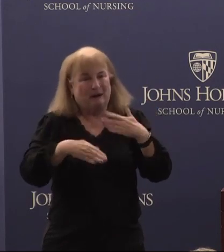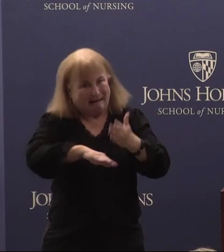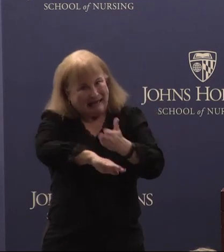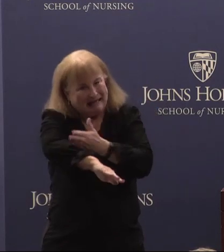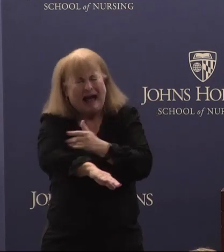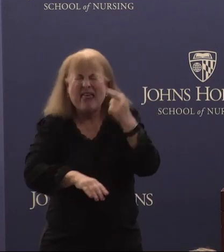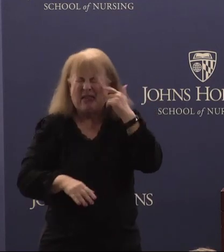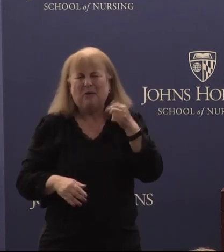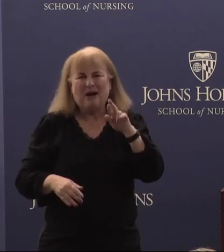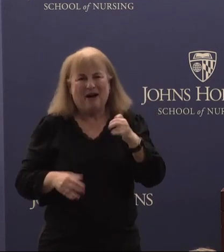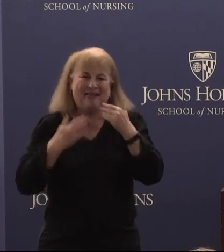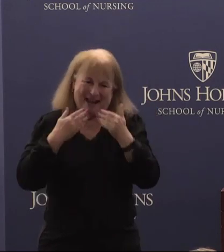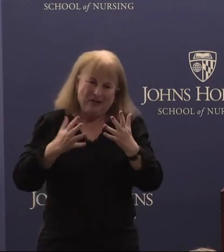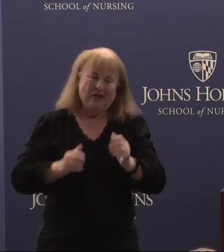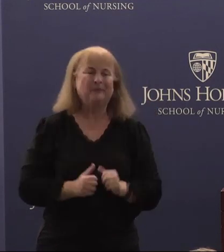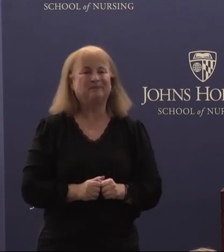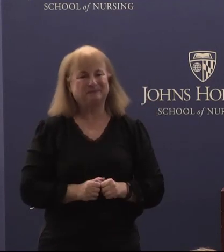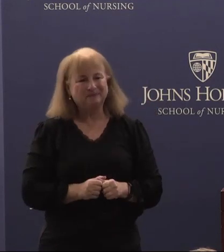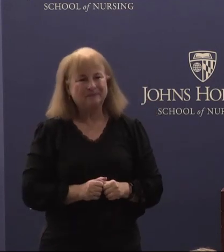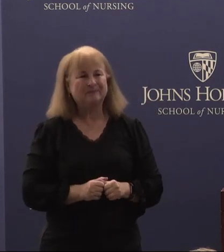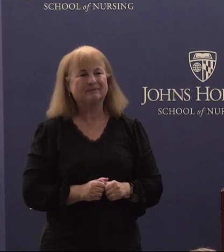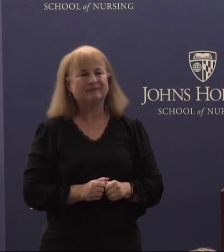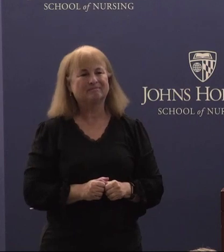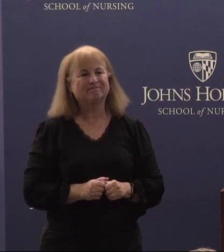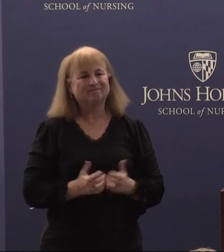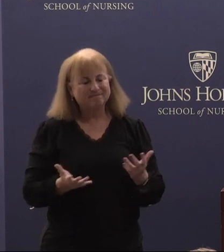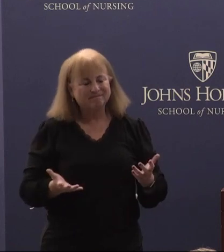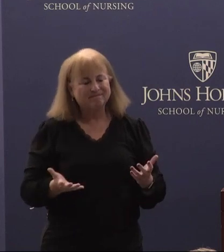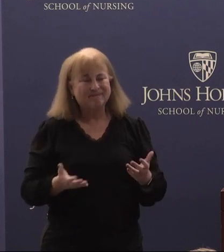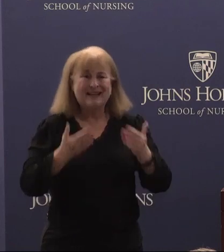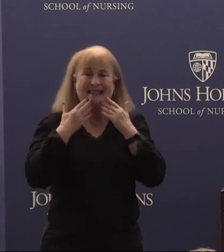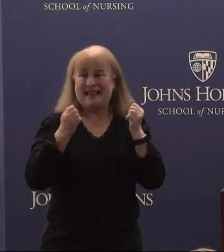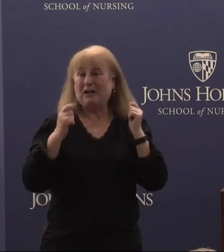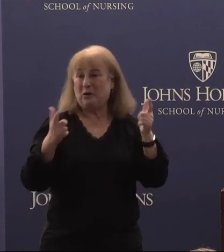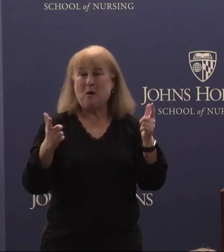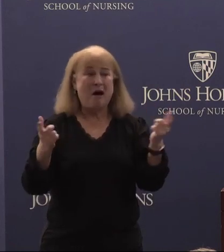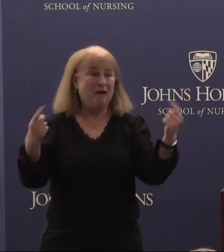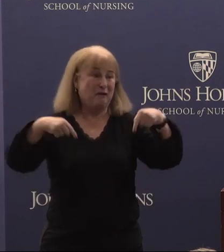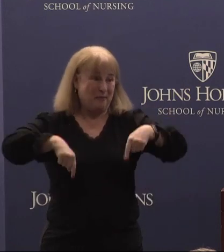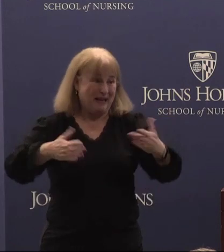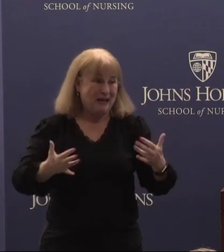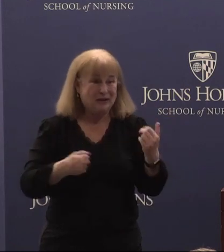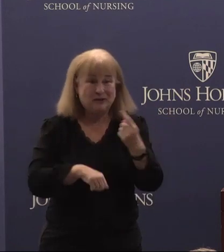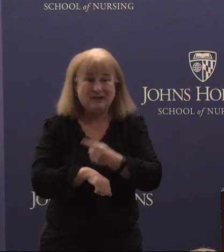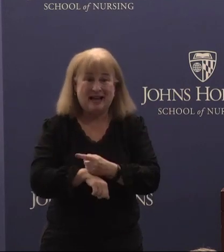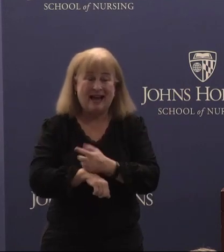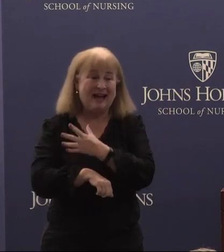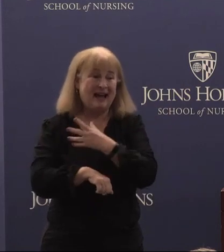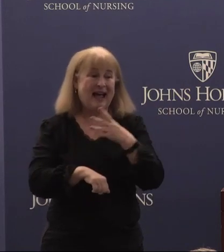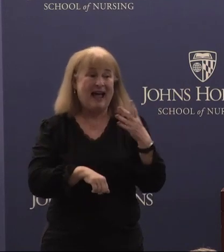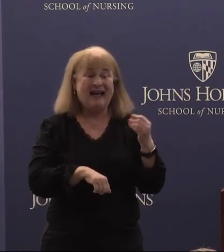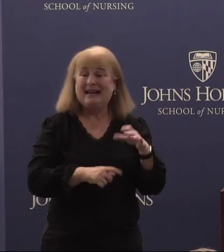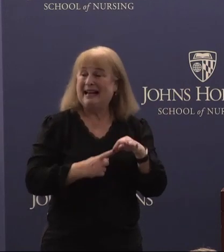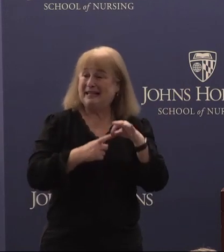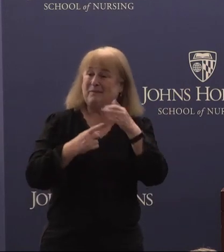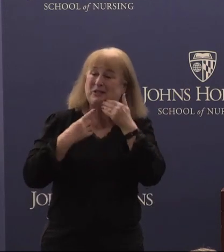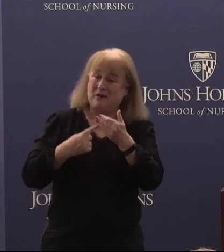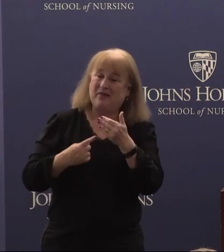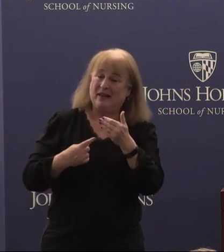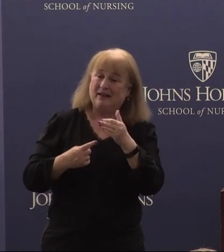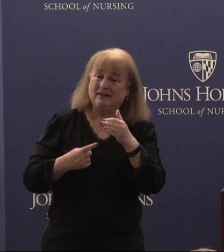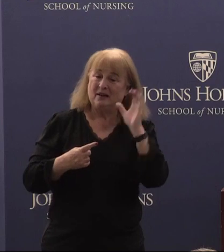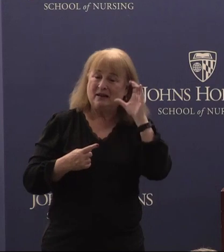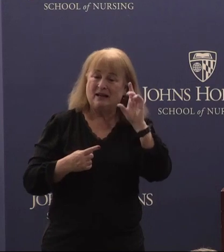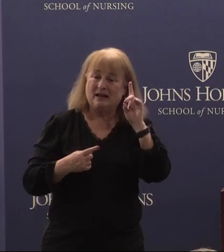so thank you. Thank you all for being here today and a special thanks to president Daniels without